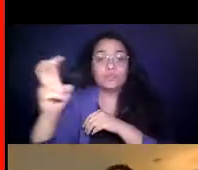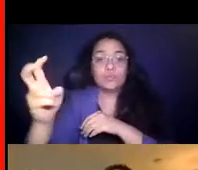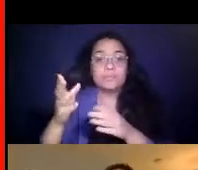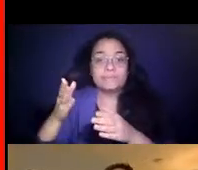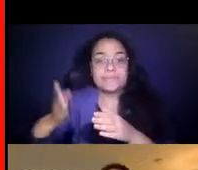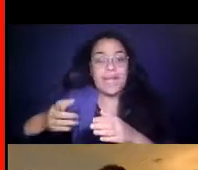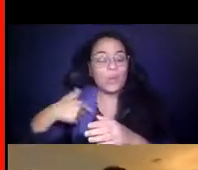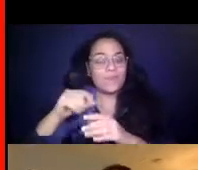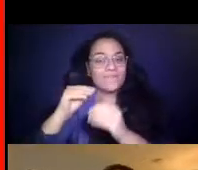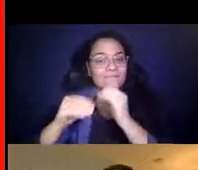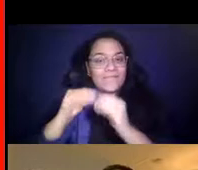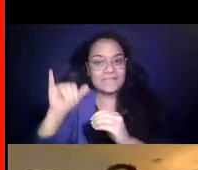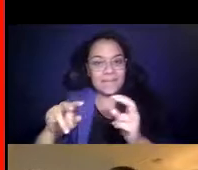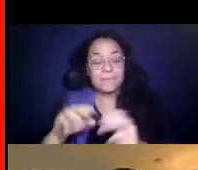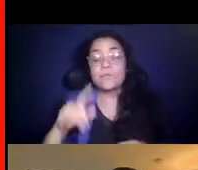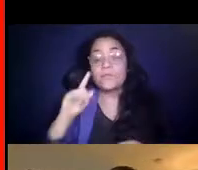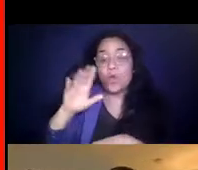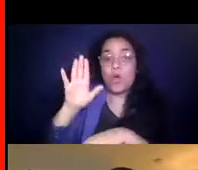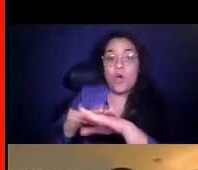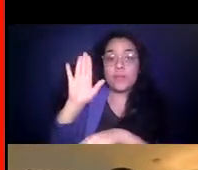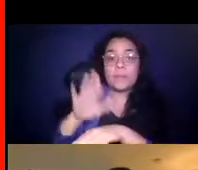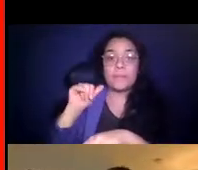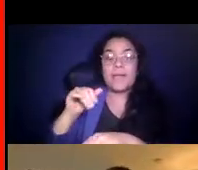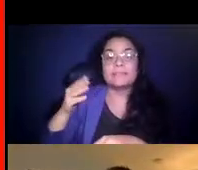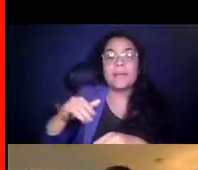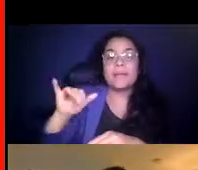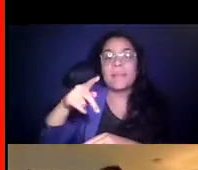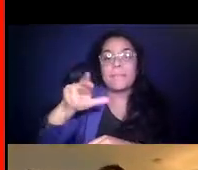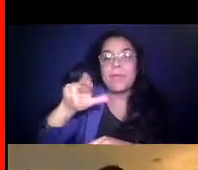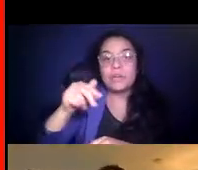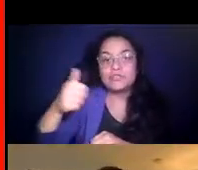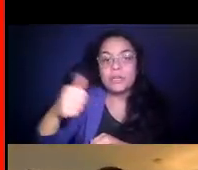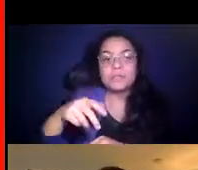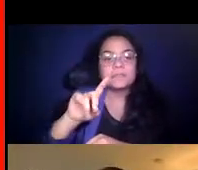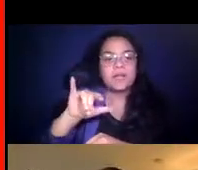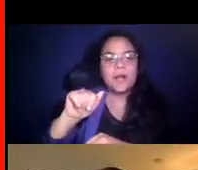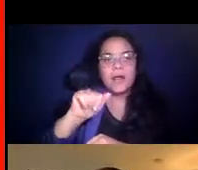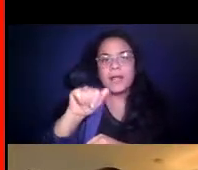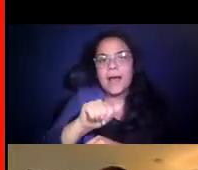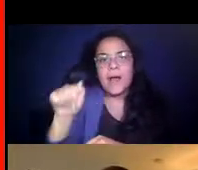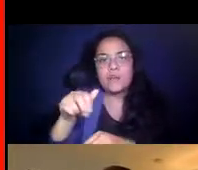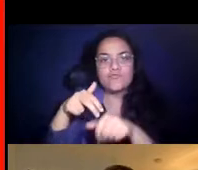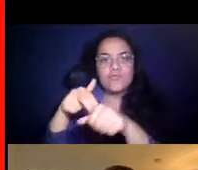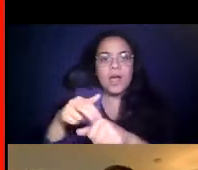14:20:20 In the on-demand side, the paratransit side, dial a ride, many CTAA operators operate in this mode.